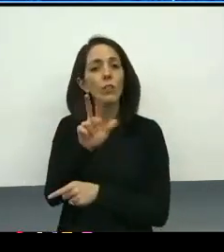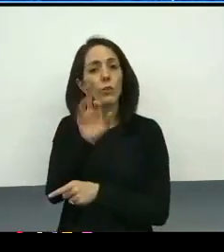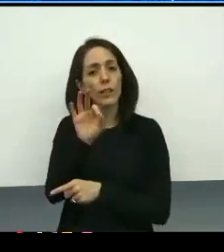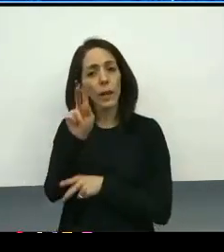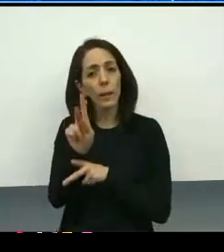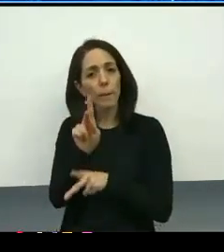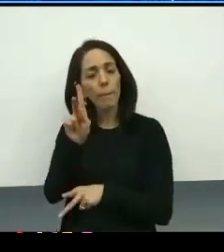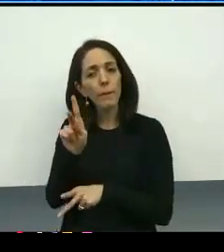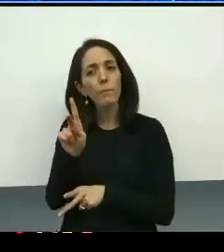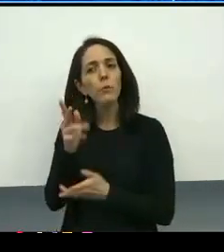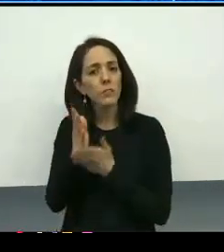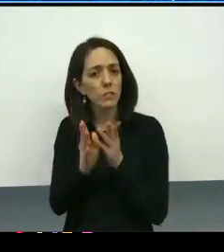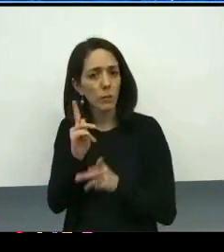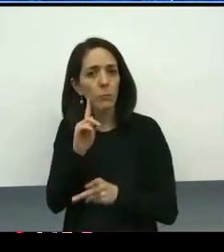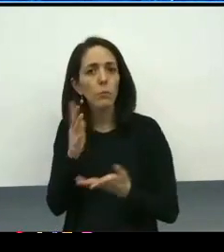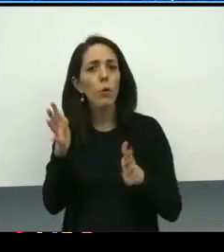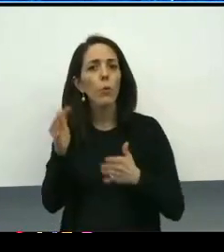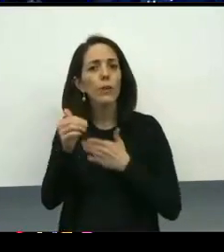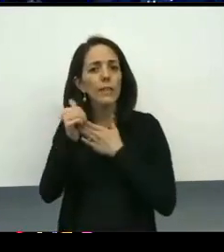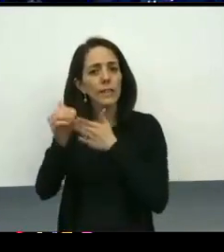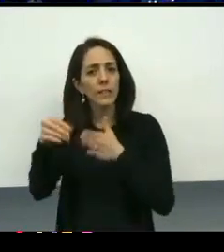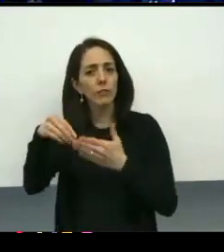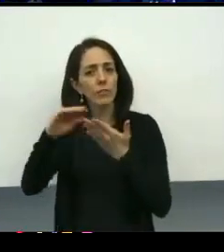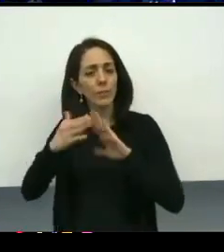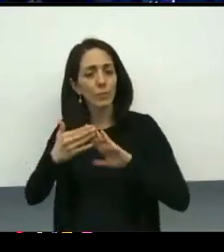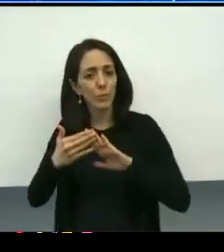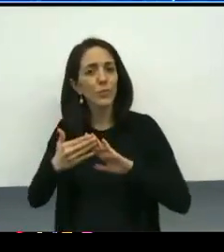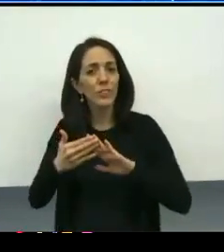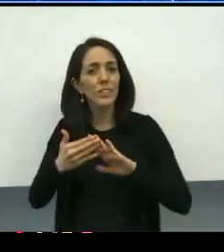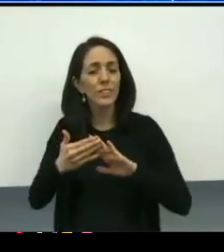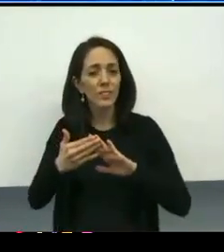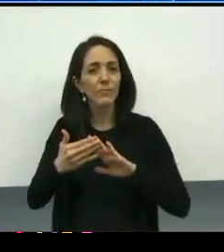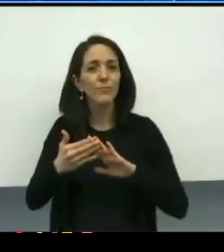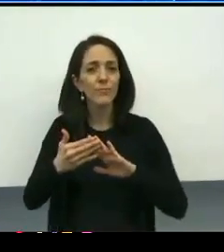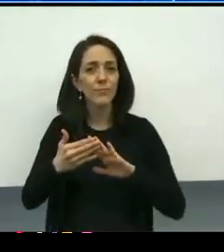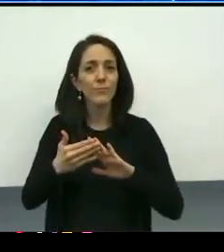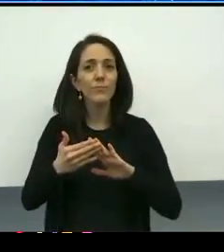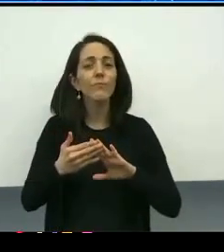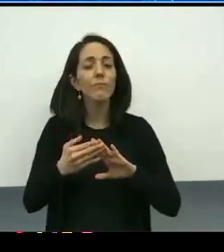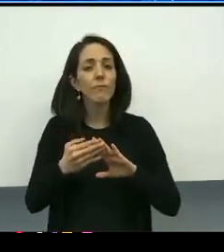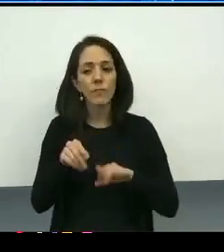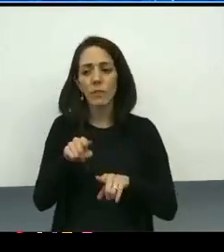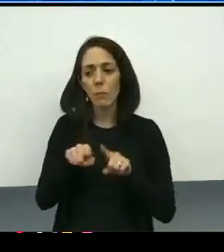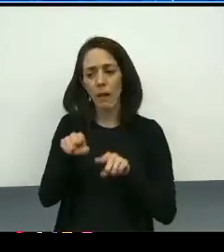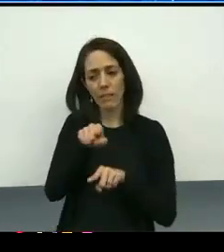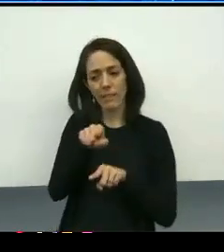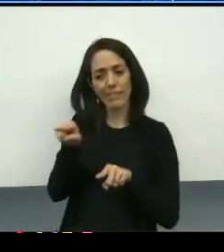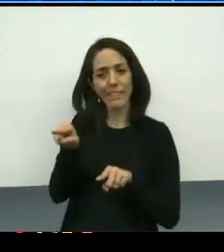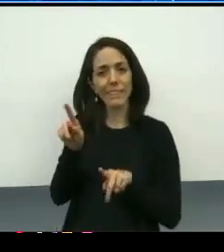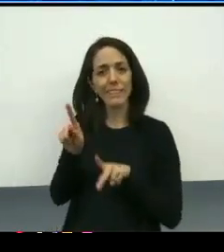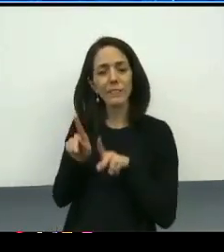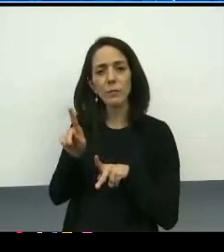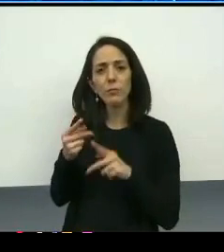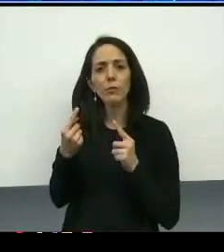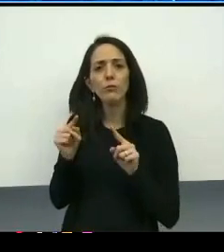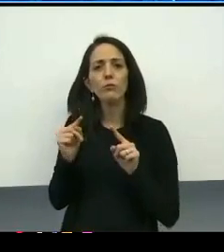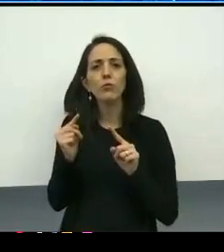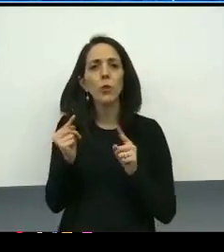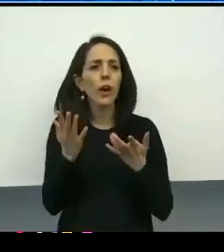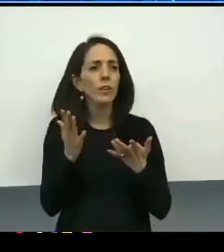and voices in the community. But in others. These were folks whose voices were fairly obscured. And for many of them,